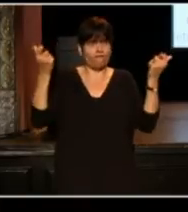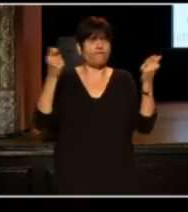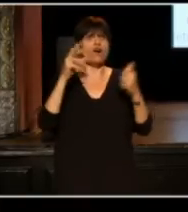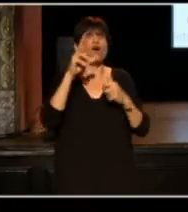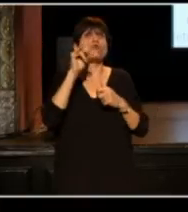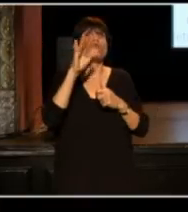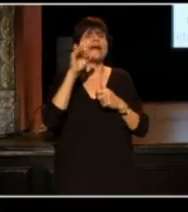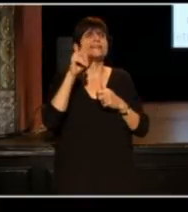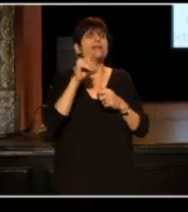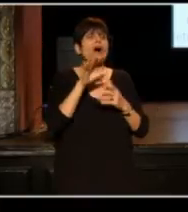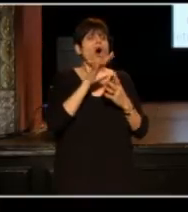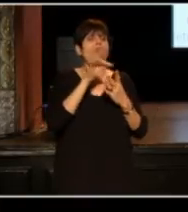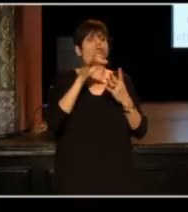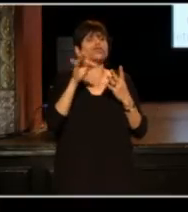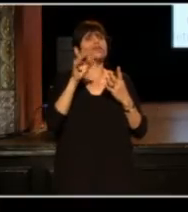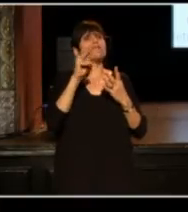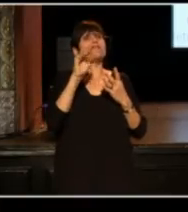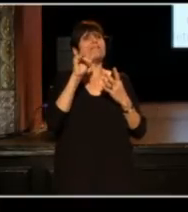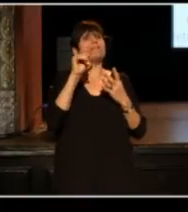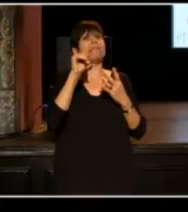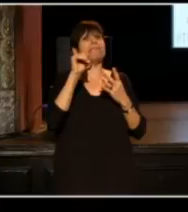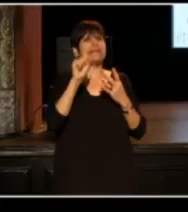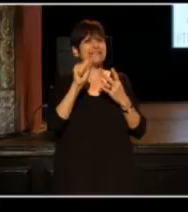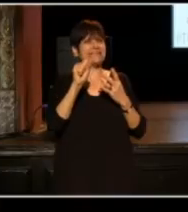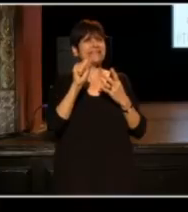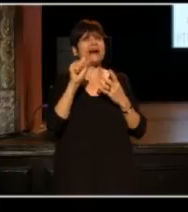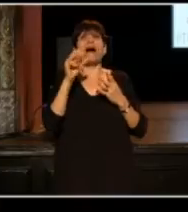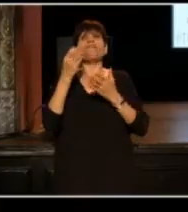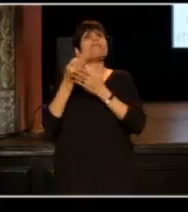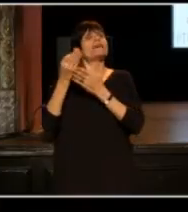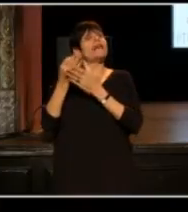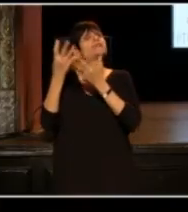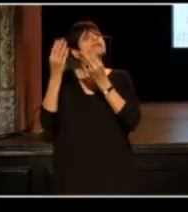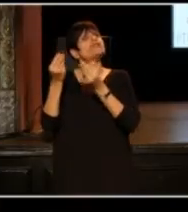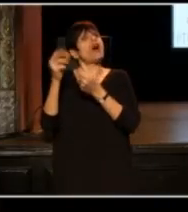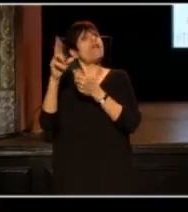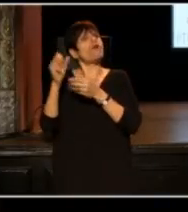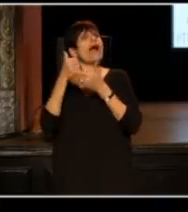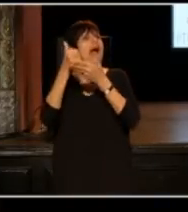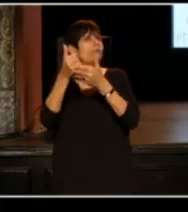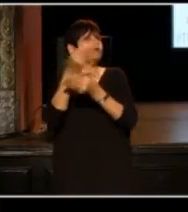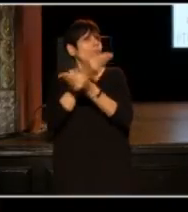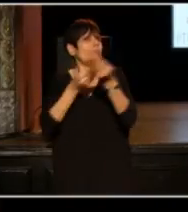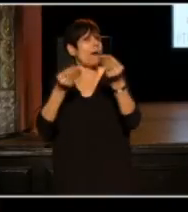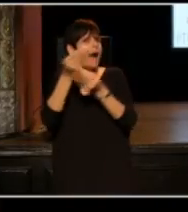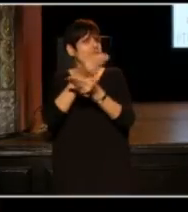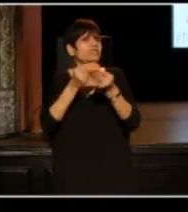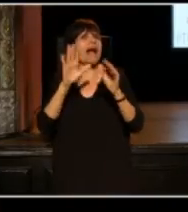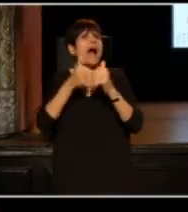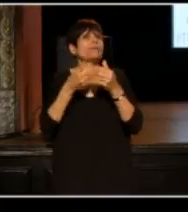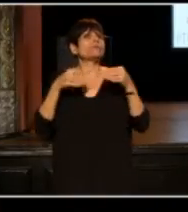There was Alternative Mint. Mint is a financial software that helps you budget and kind of shows you how you've been spending your money.